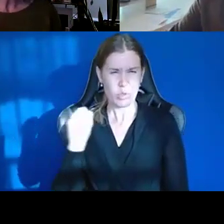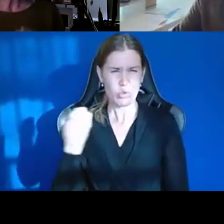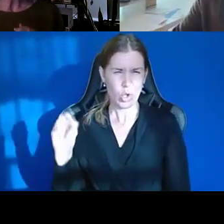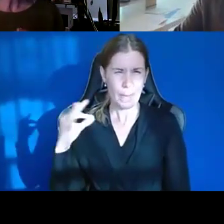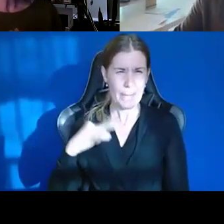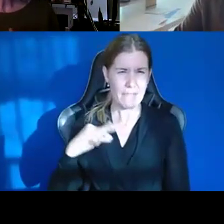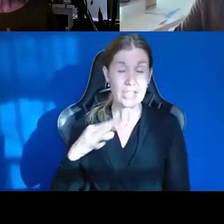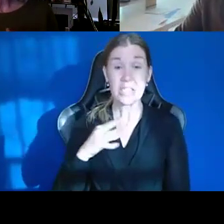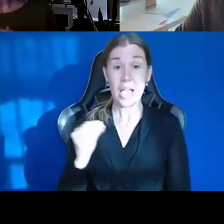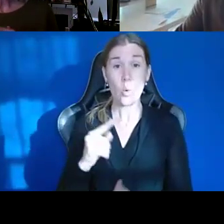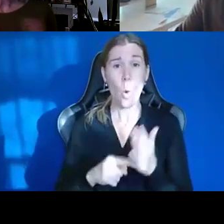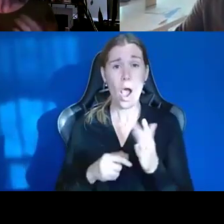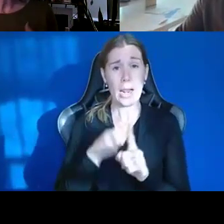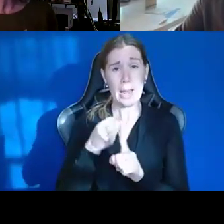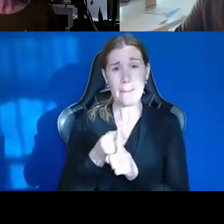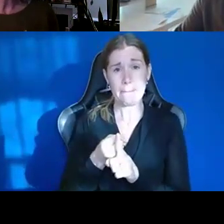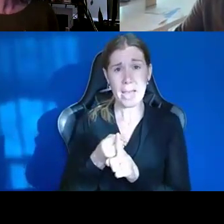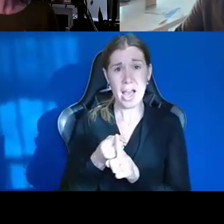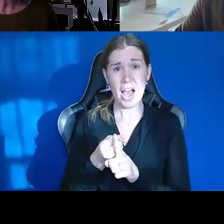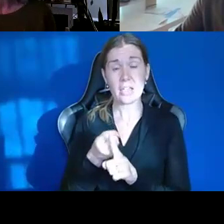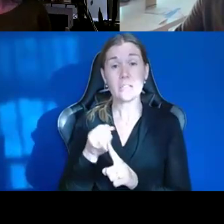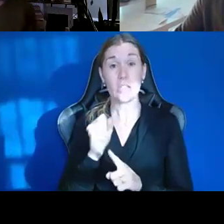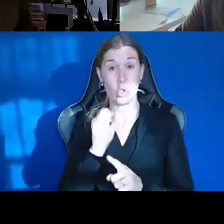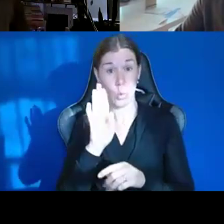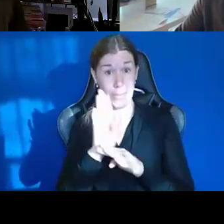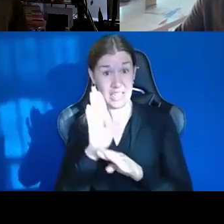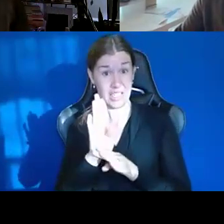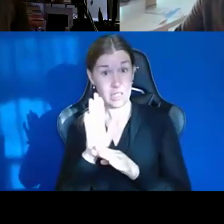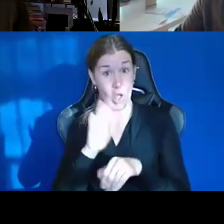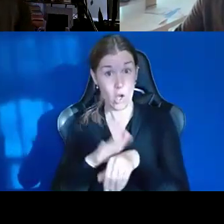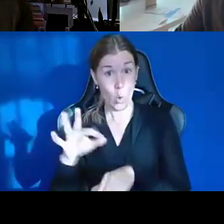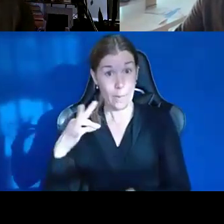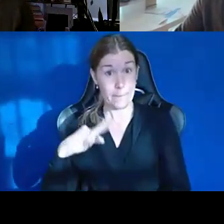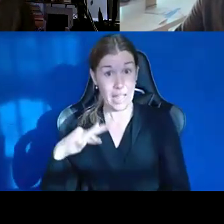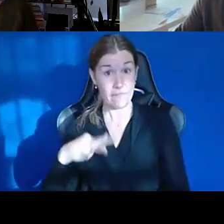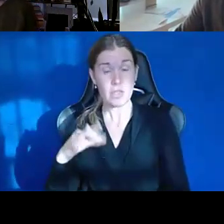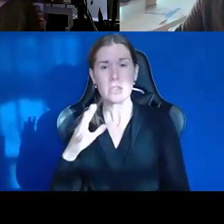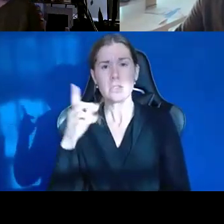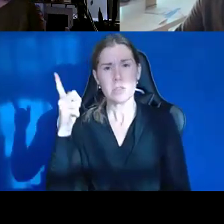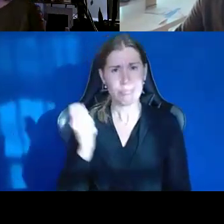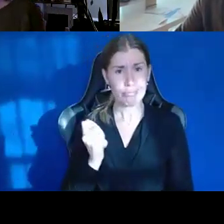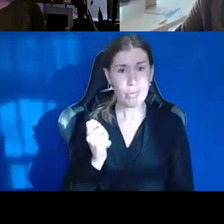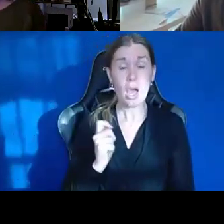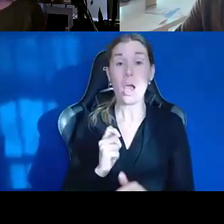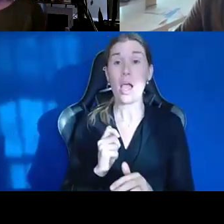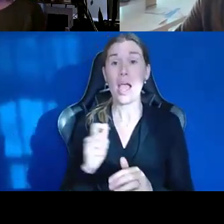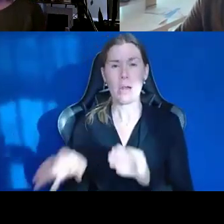impact has there been on the benefits? And then, I would just add on to the end of that, if it's okay, are you working with anybody